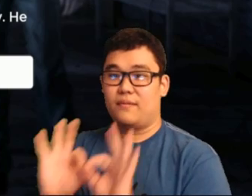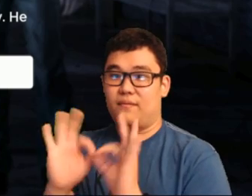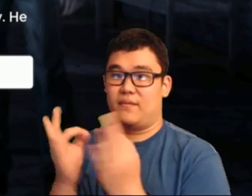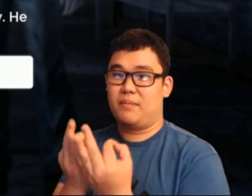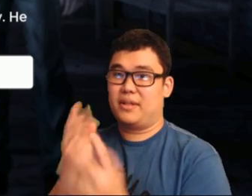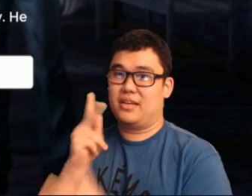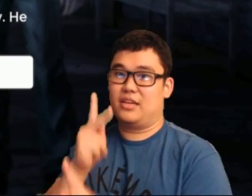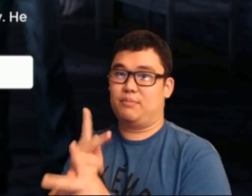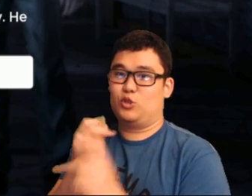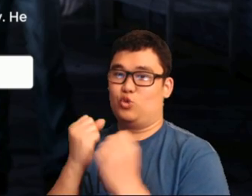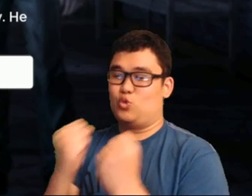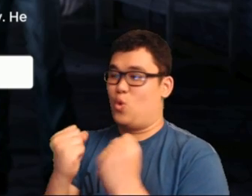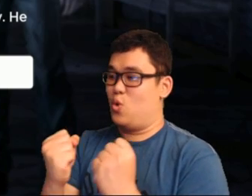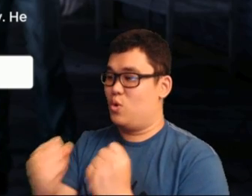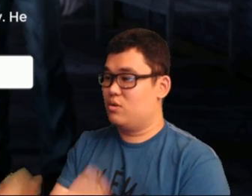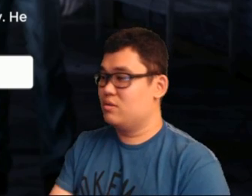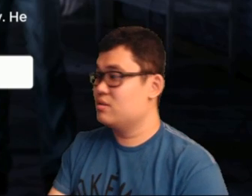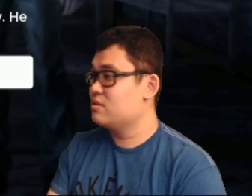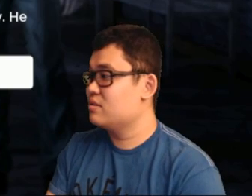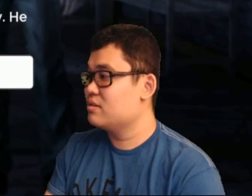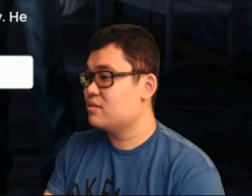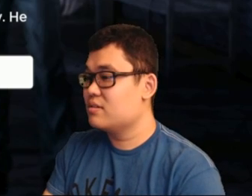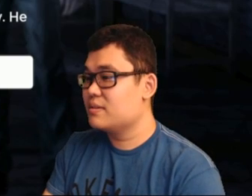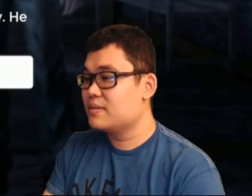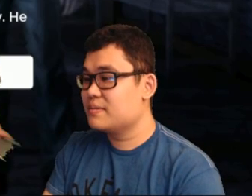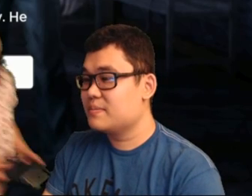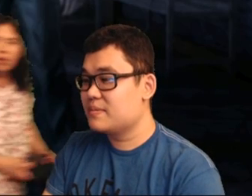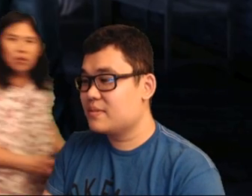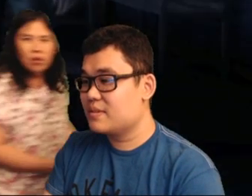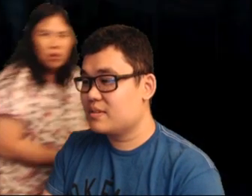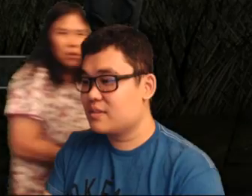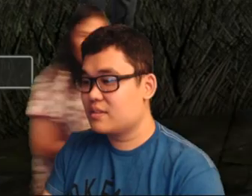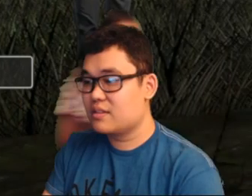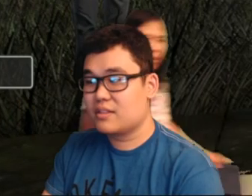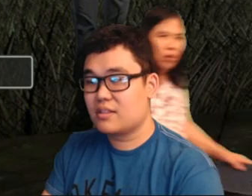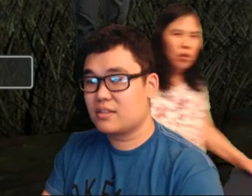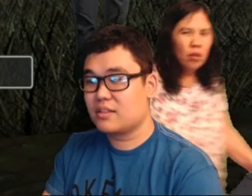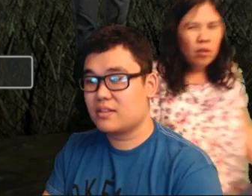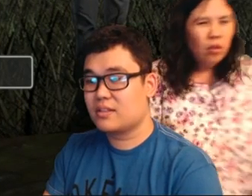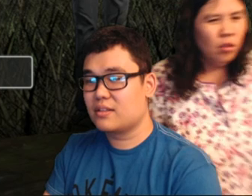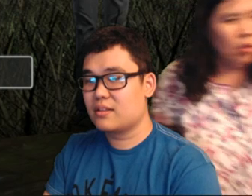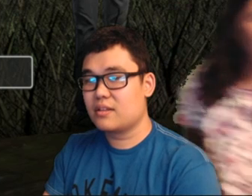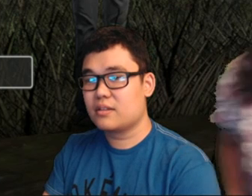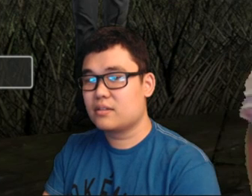Family keeps us strong. ❀ (Mom appears) ❀